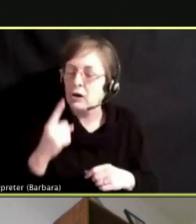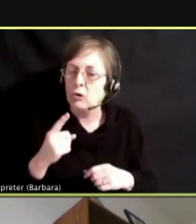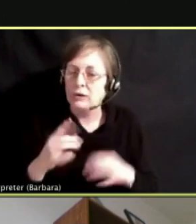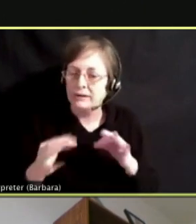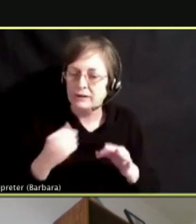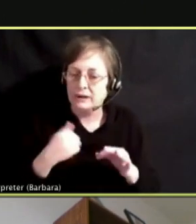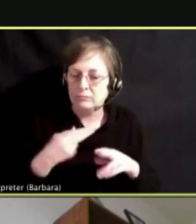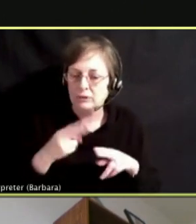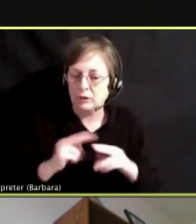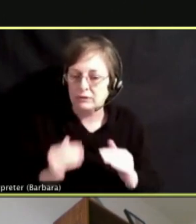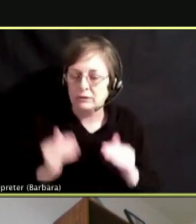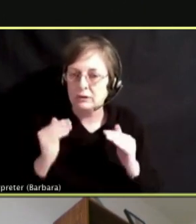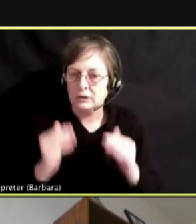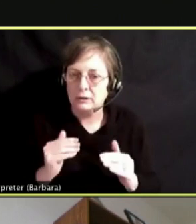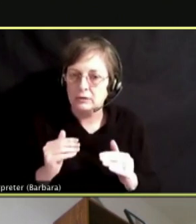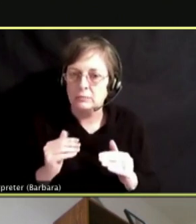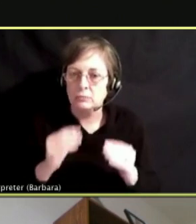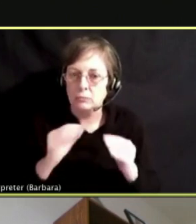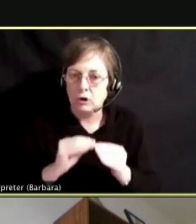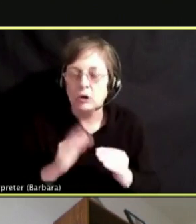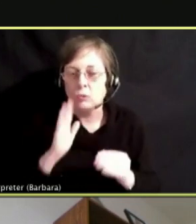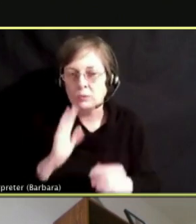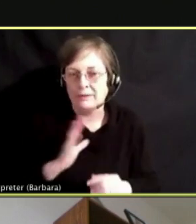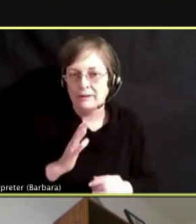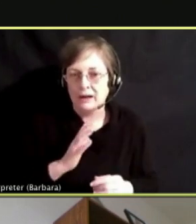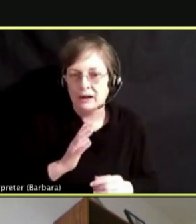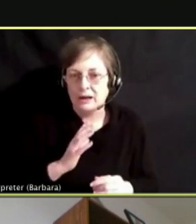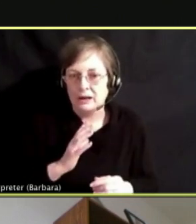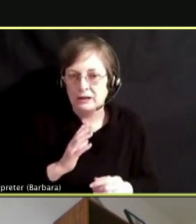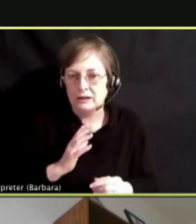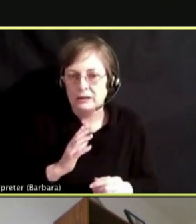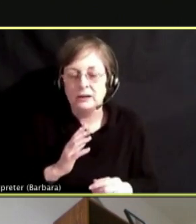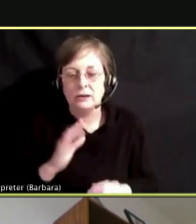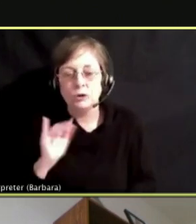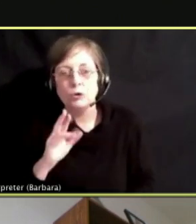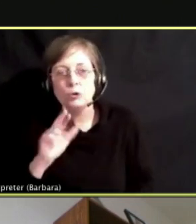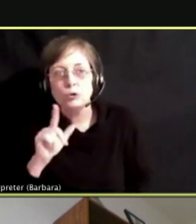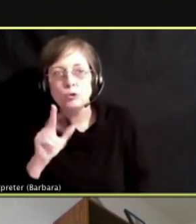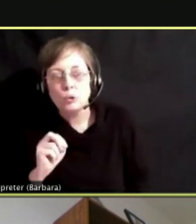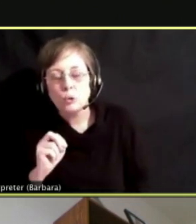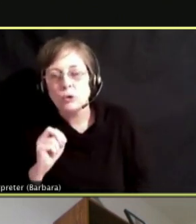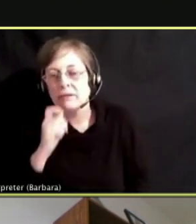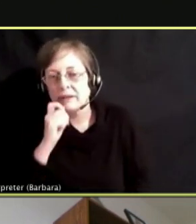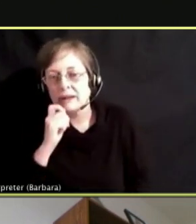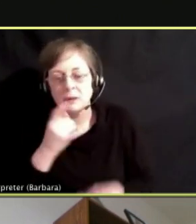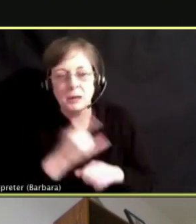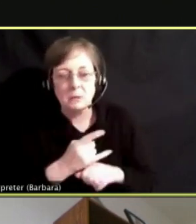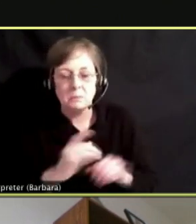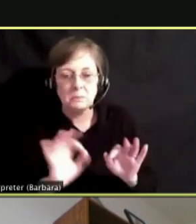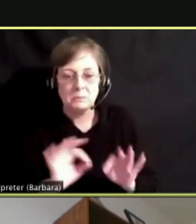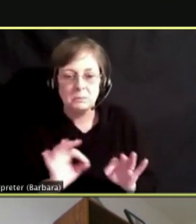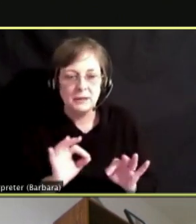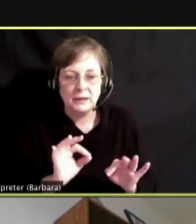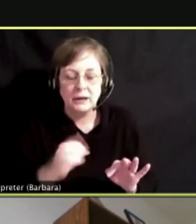SINCE IT WASN'T COMPLETELY RUINED BY VAPING OR ALCOHOL I CAN KEEP GOING AND THERE'S NOTHING THAT CAN STOP ME.